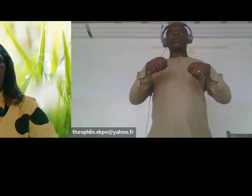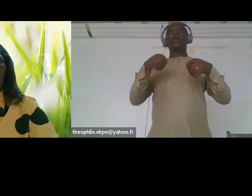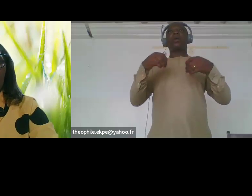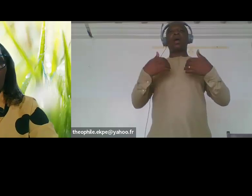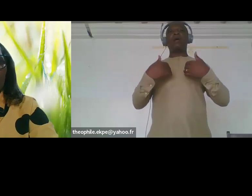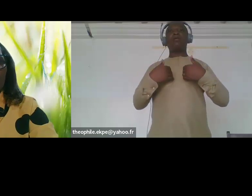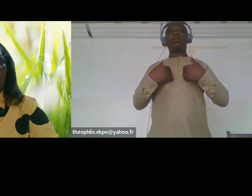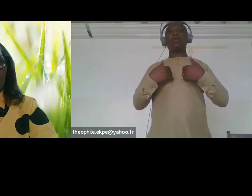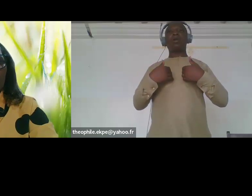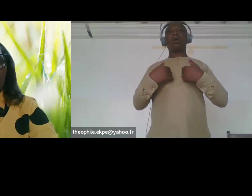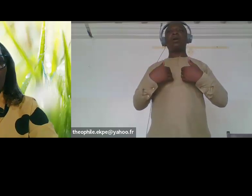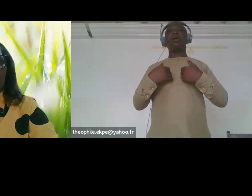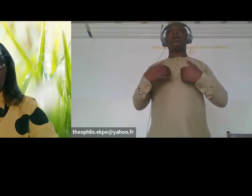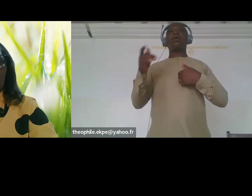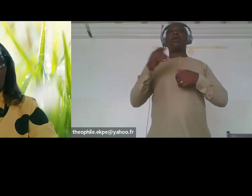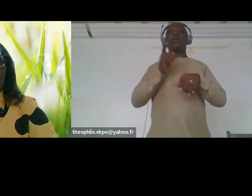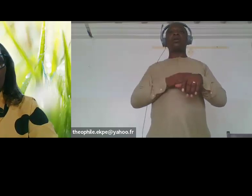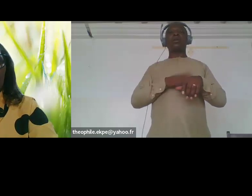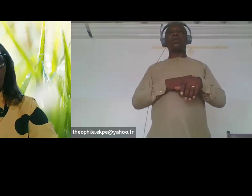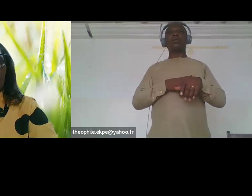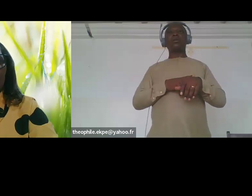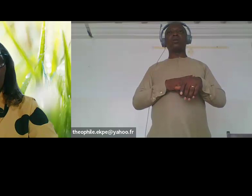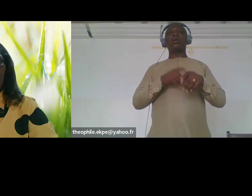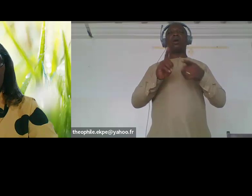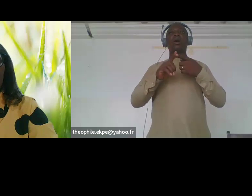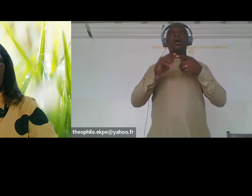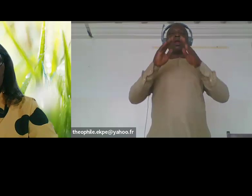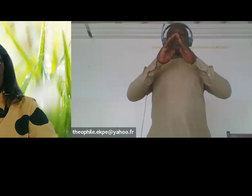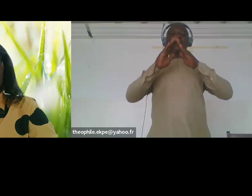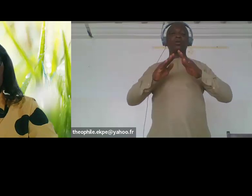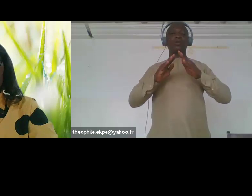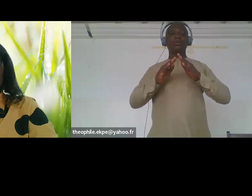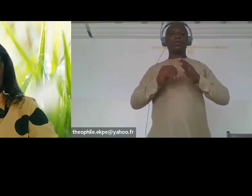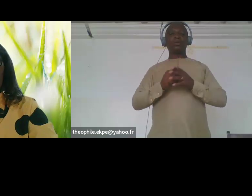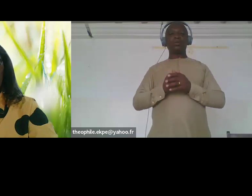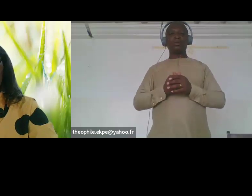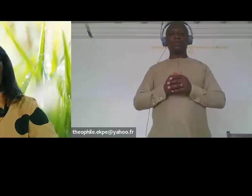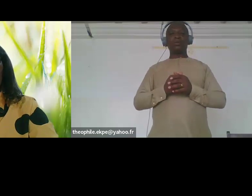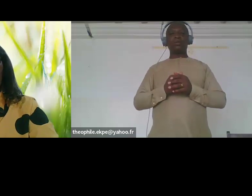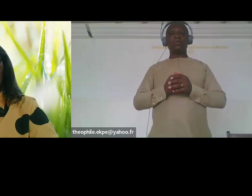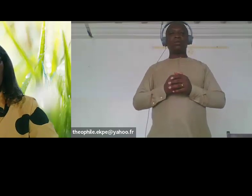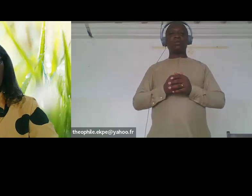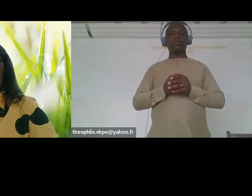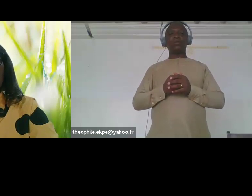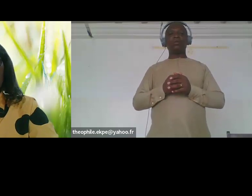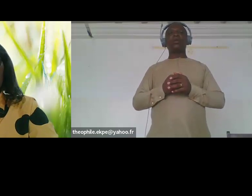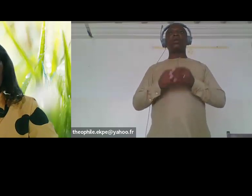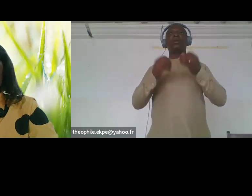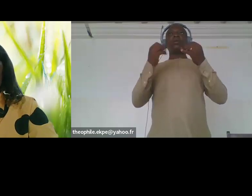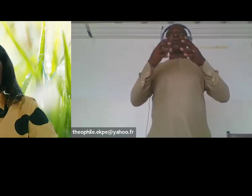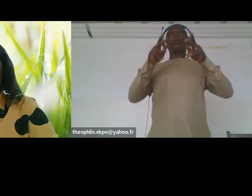uh the fact um delyon very much on agriculture uh to access their